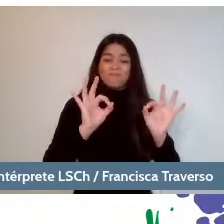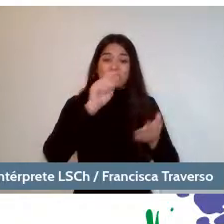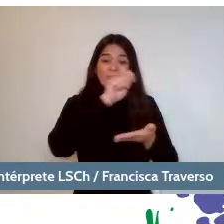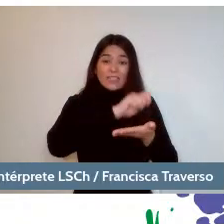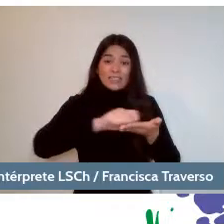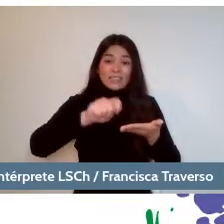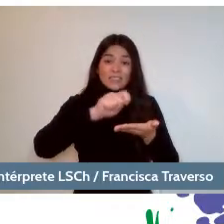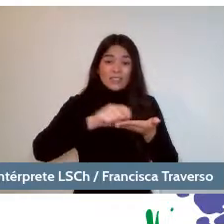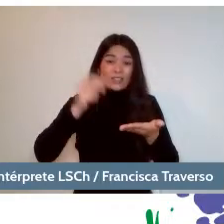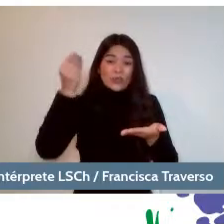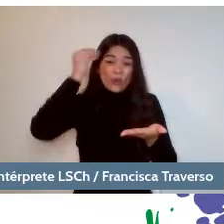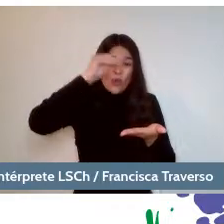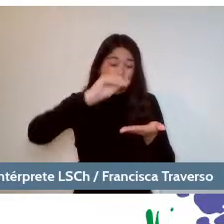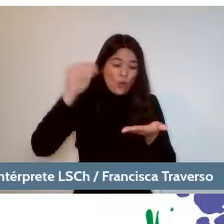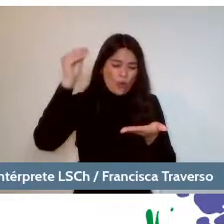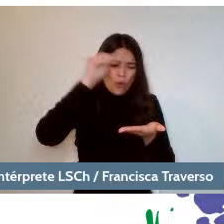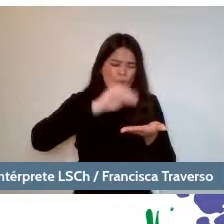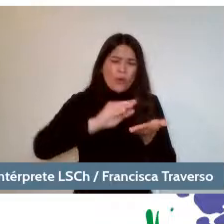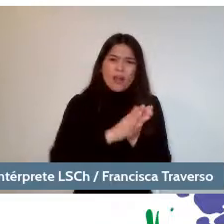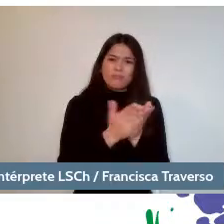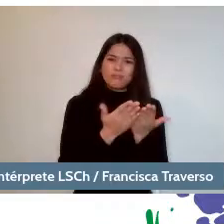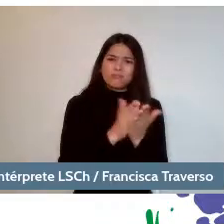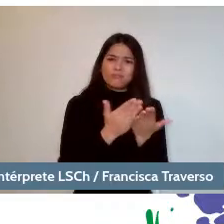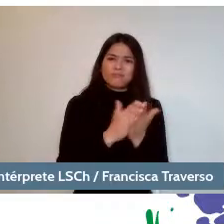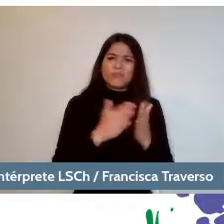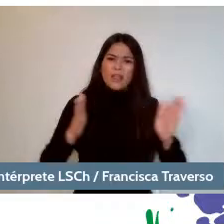who with great enthusiasm and so kindly